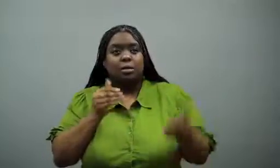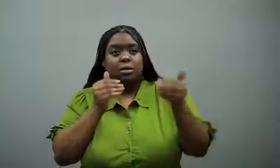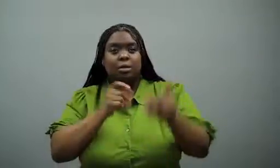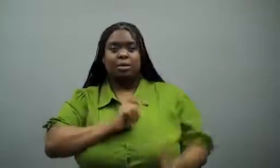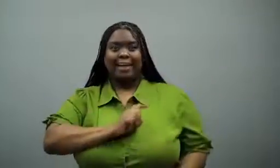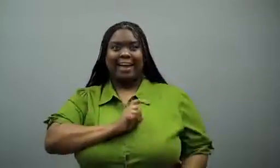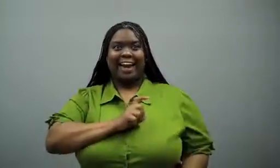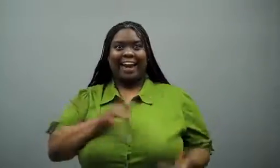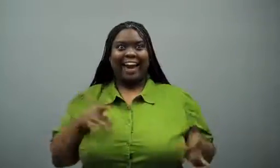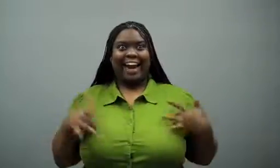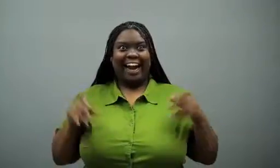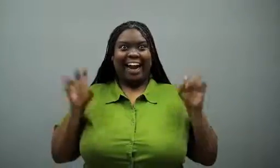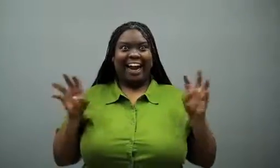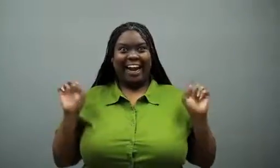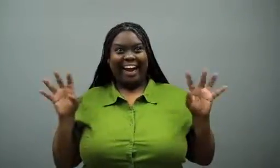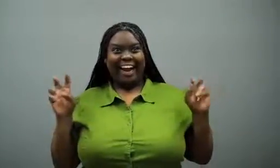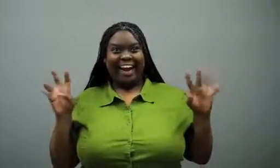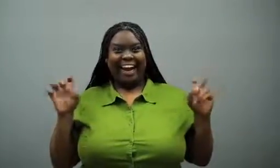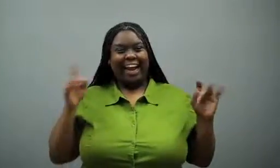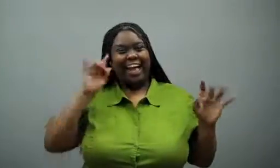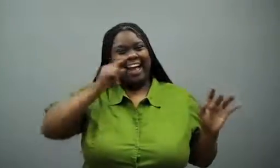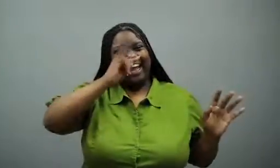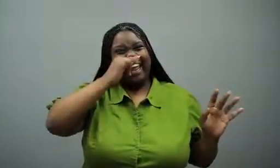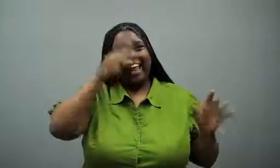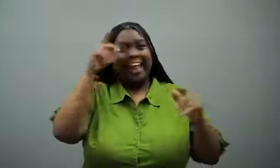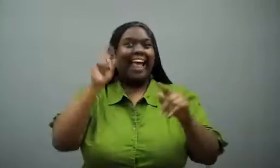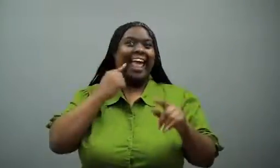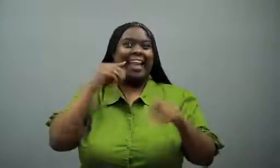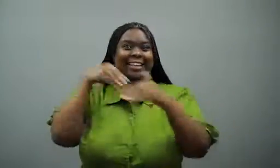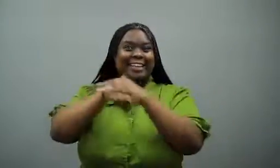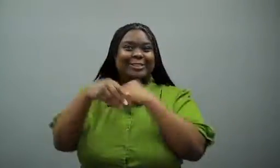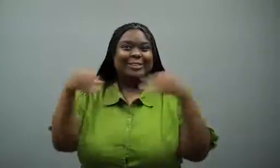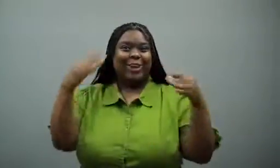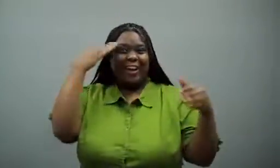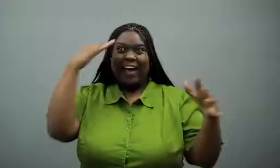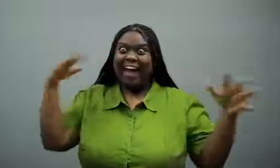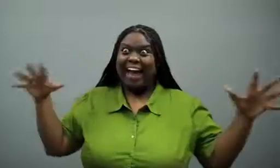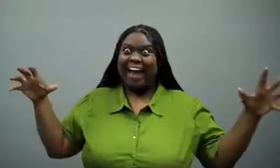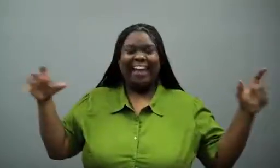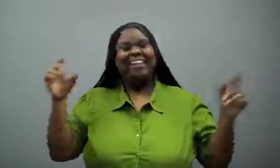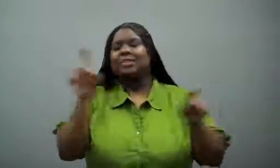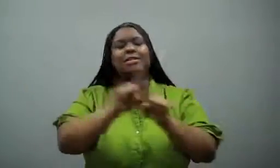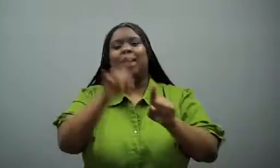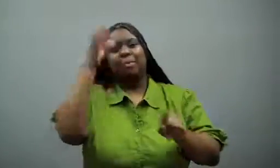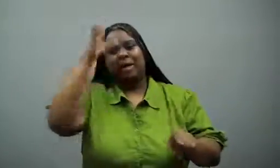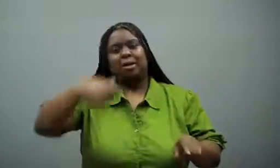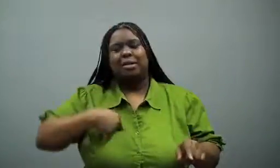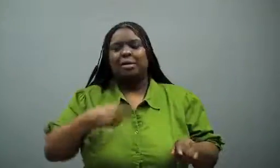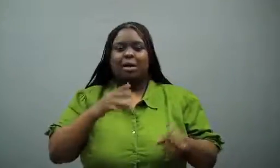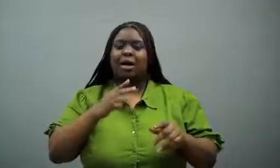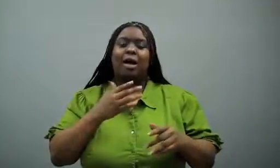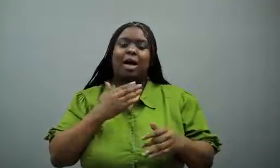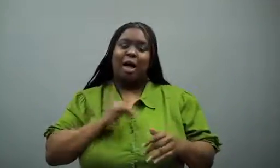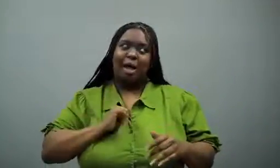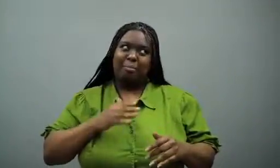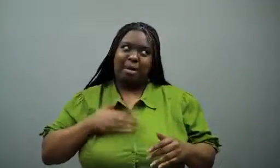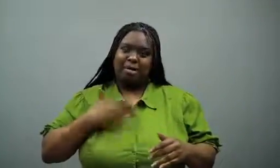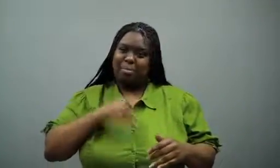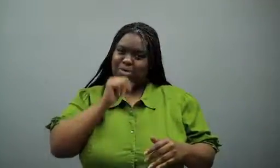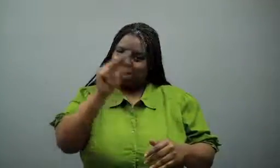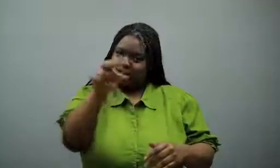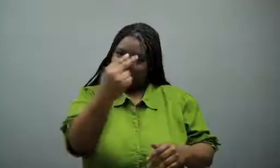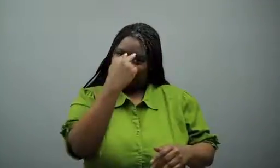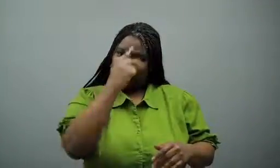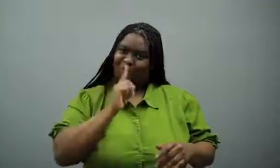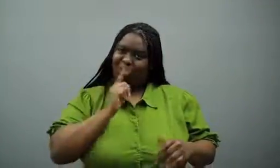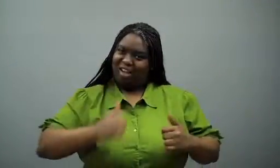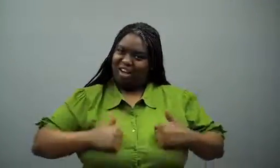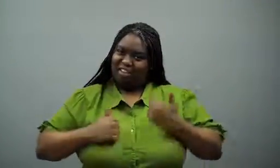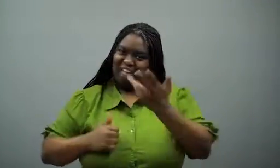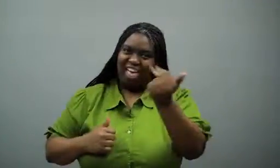As it got closer, I was like a kid in a candy store, getting all excited.